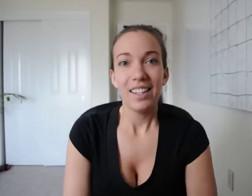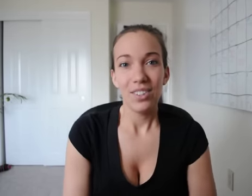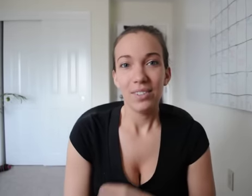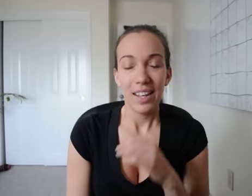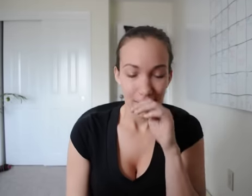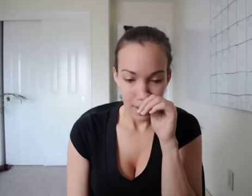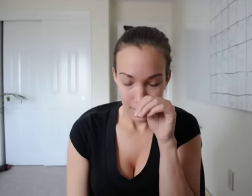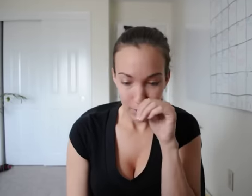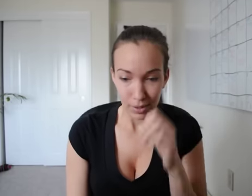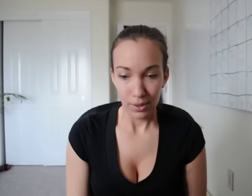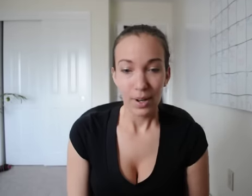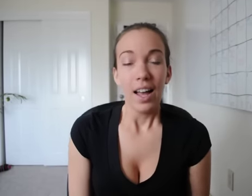Alright so that's your opposites, like and don't like.